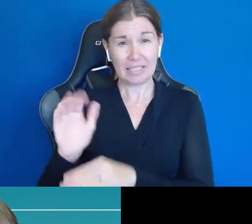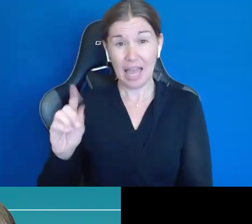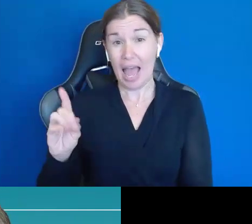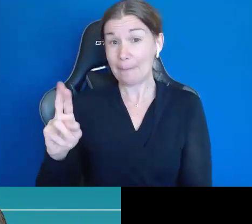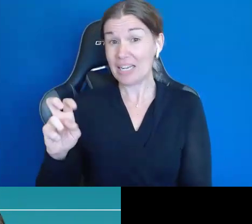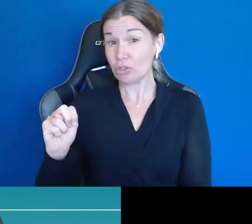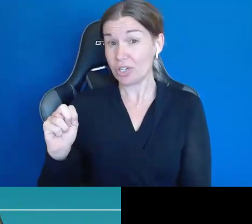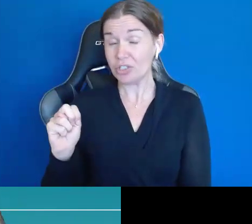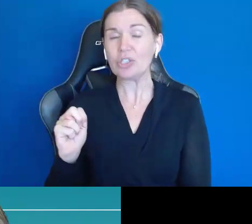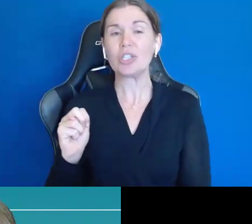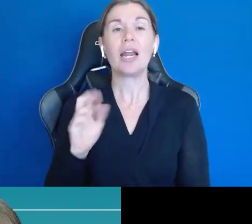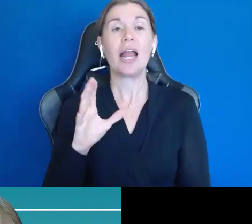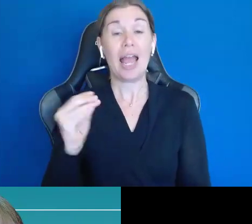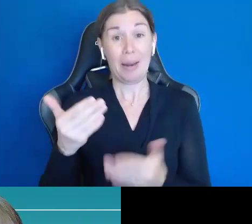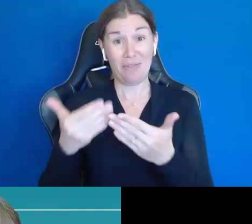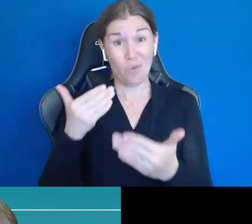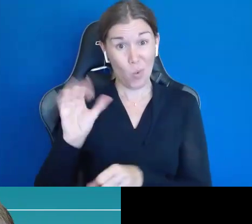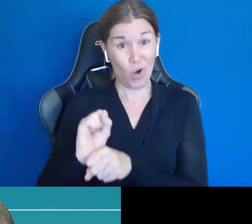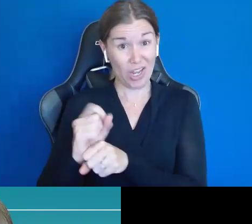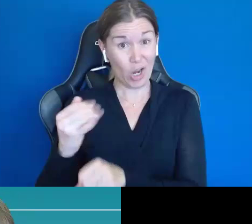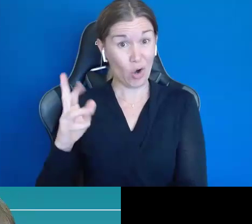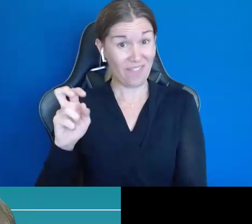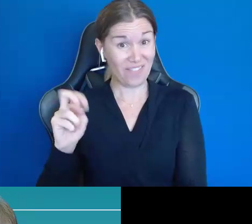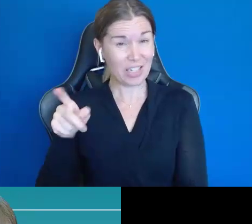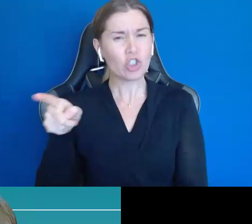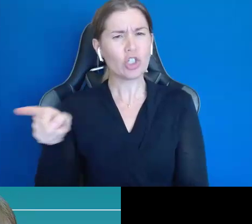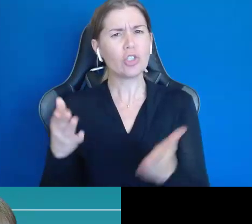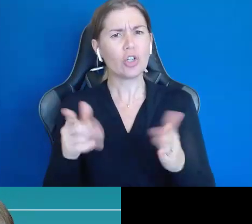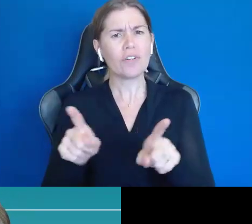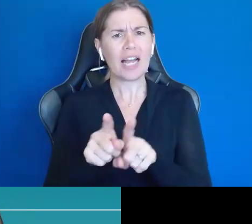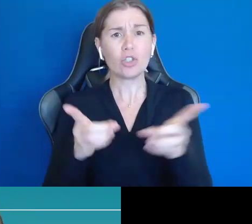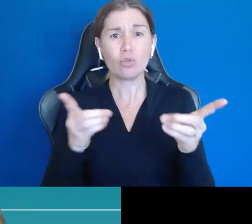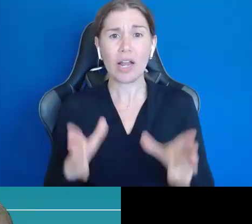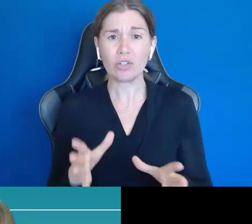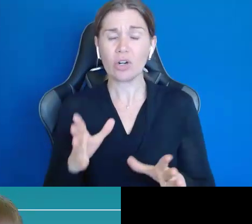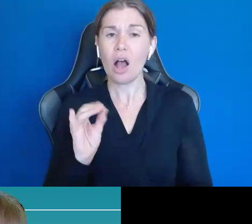Prior to working at Griffin Hammis, Ciara was the Director of the Seattle Women's Center,